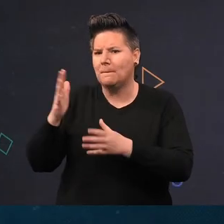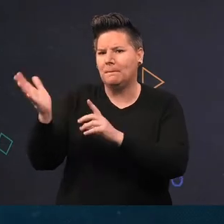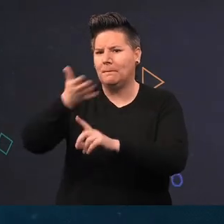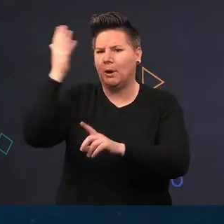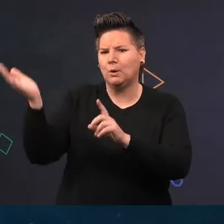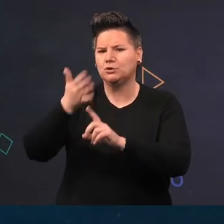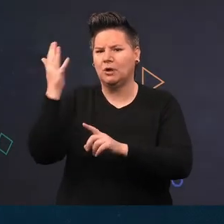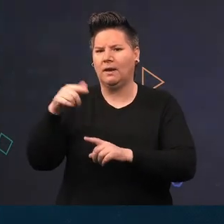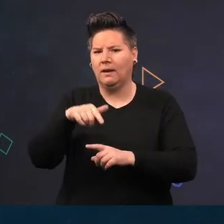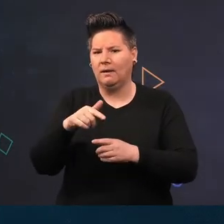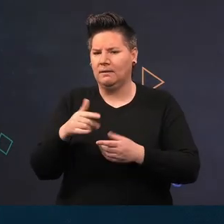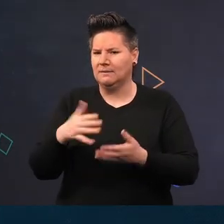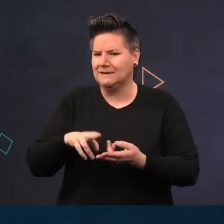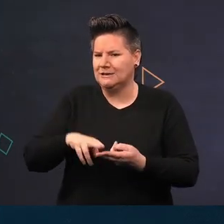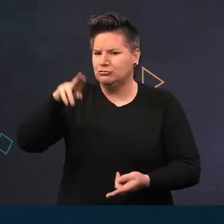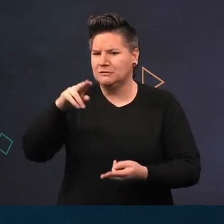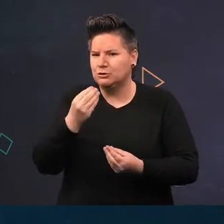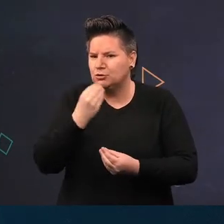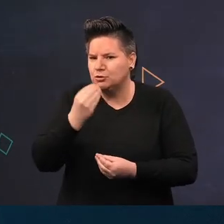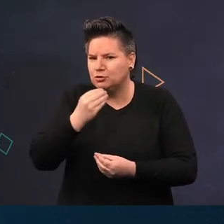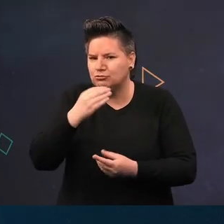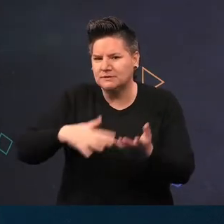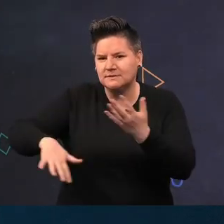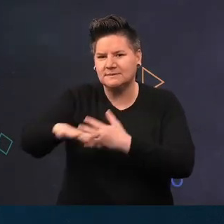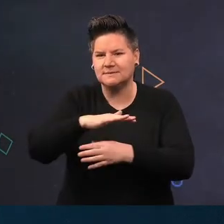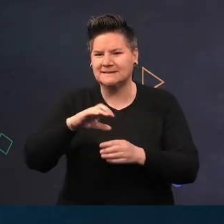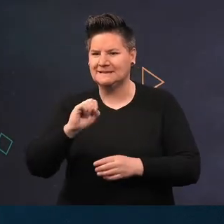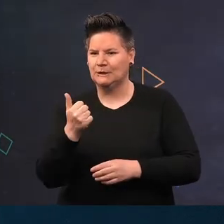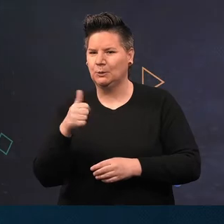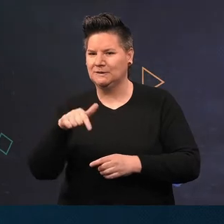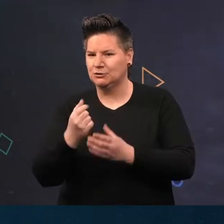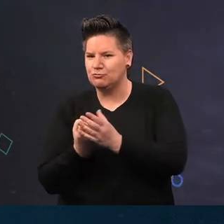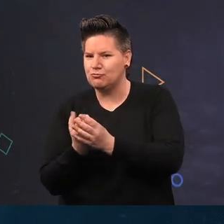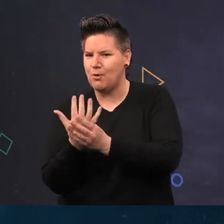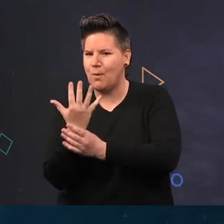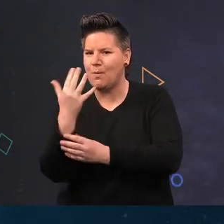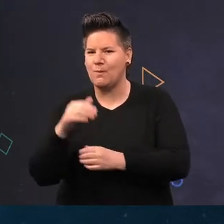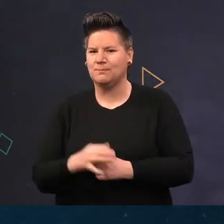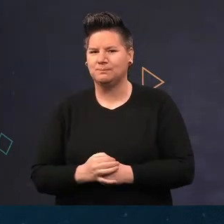increasing nutrients that makes some of the other competing seaweeds outgrow them. They're also